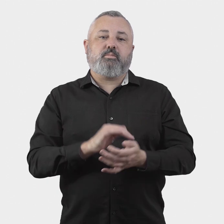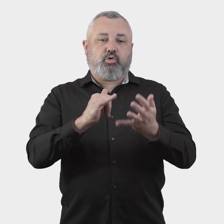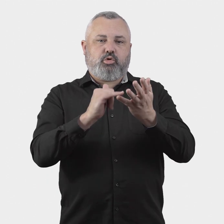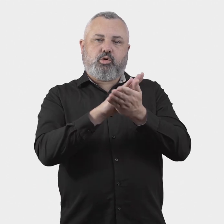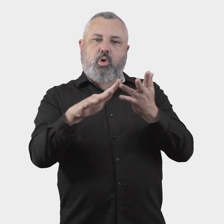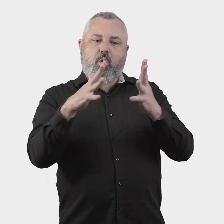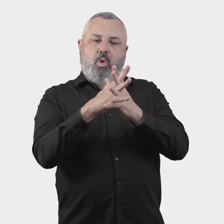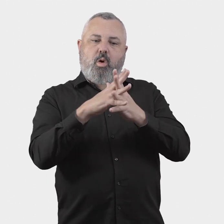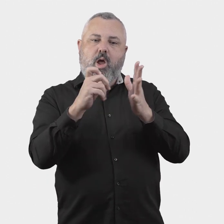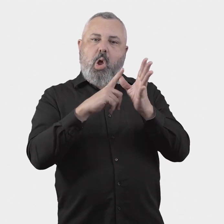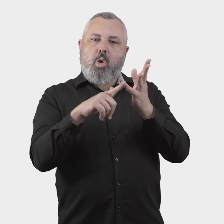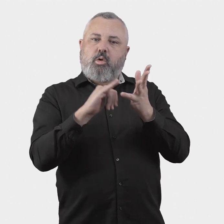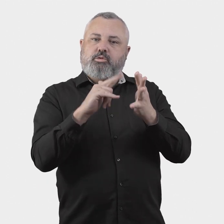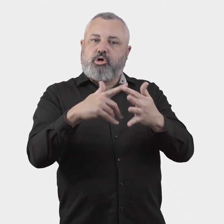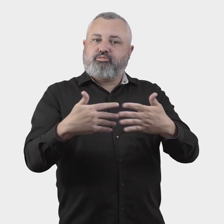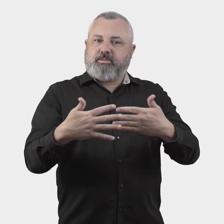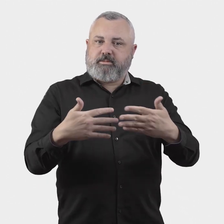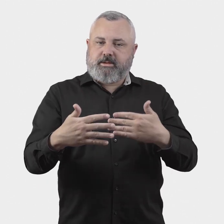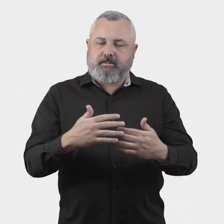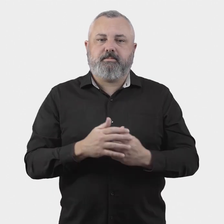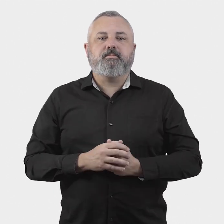Show cause arrangement